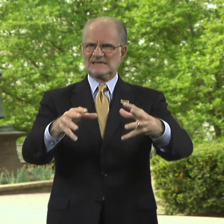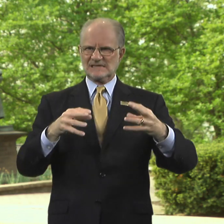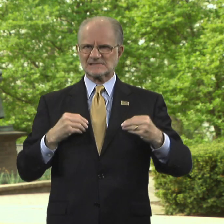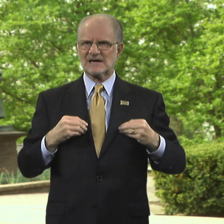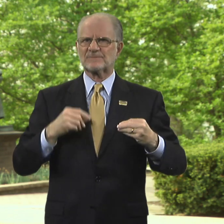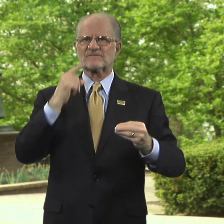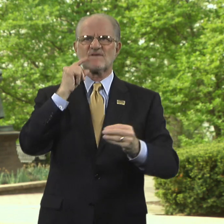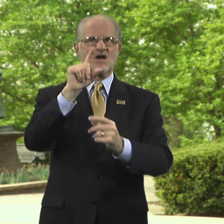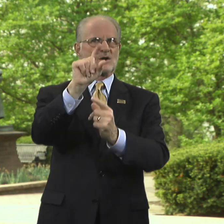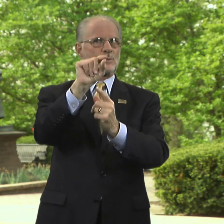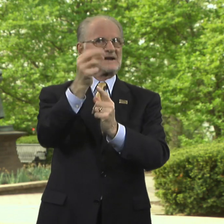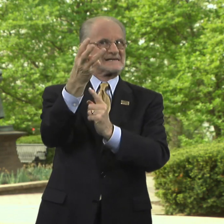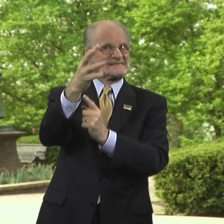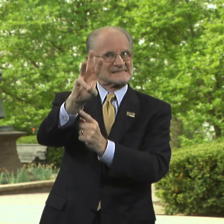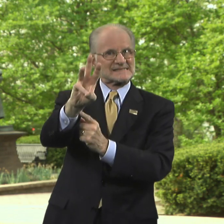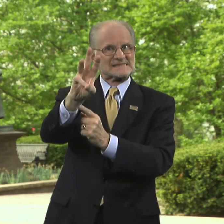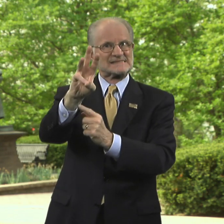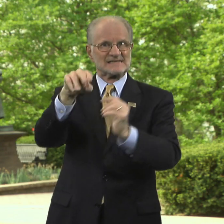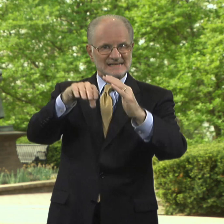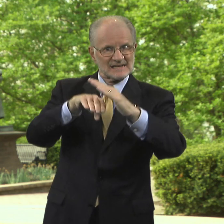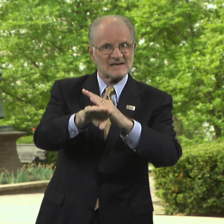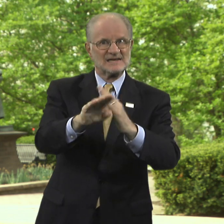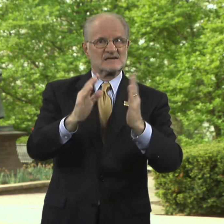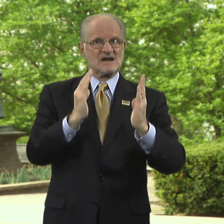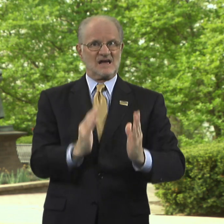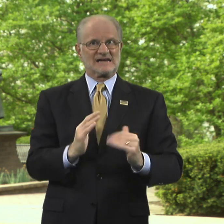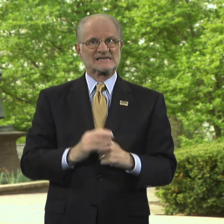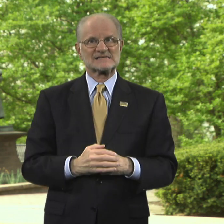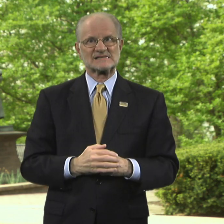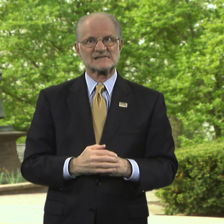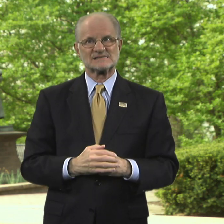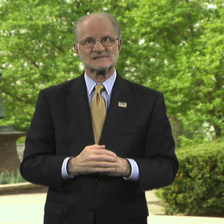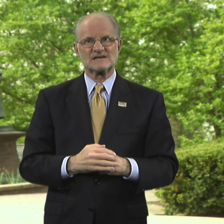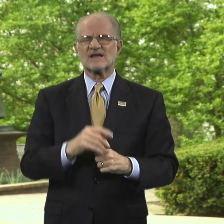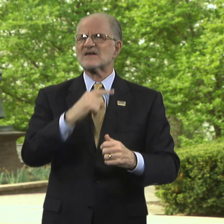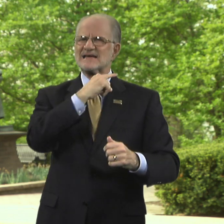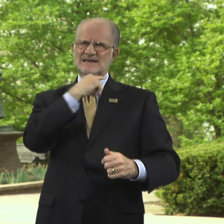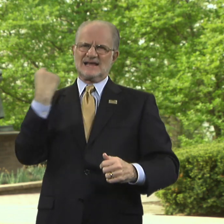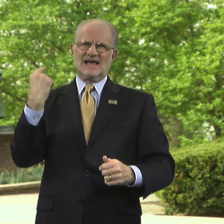for 2016 inductees.